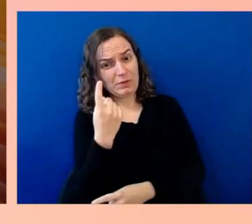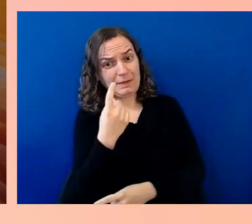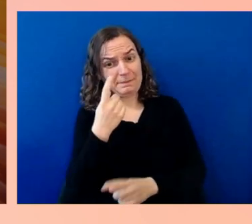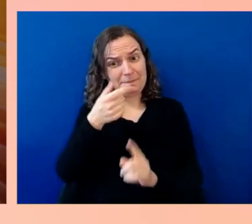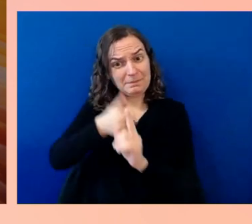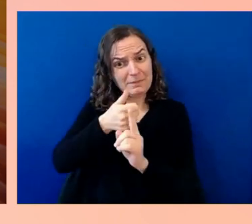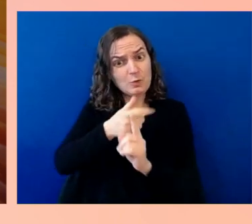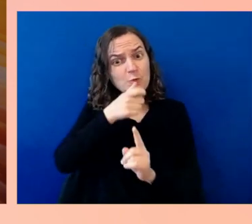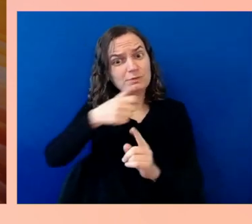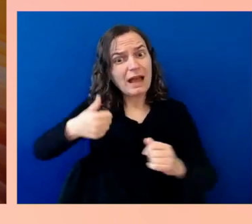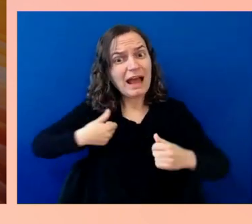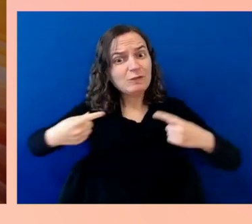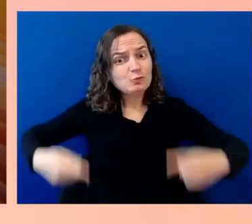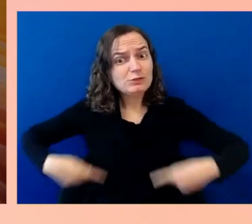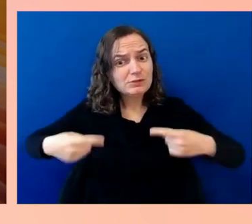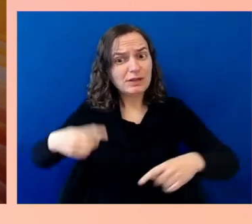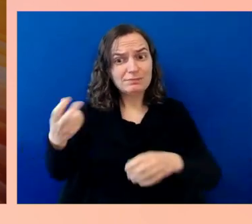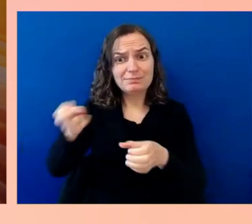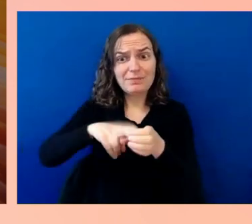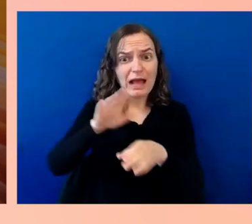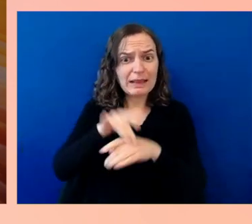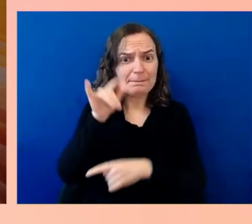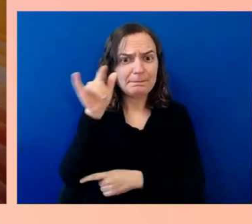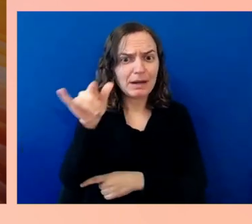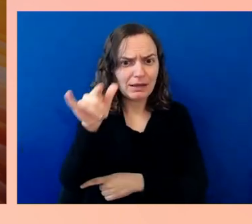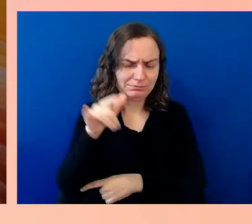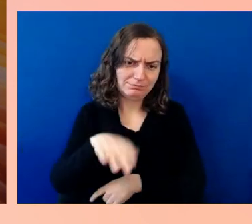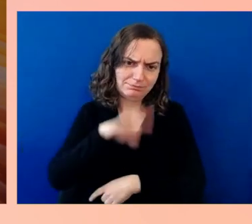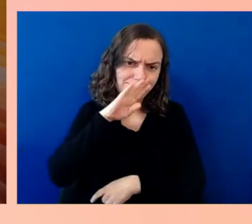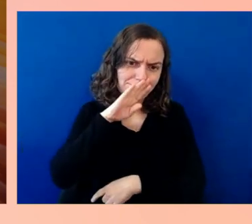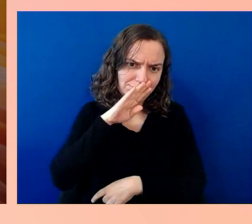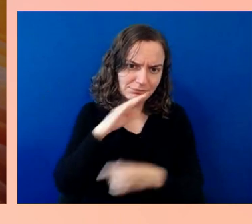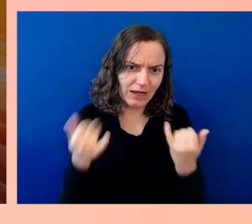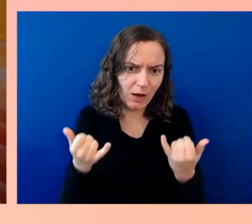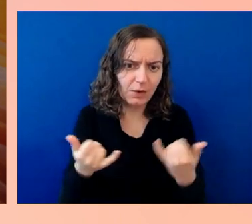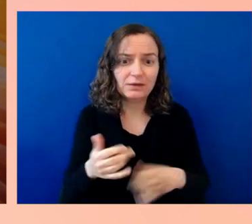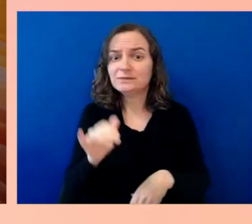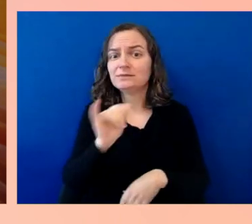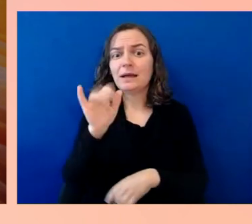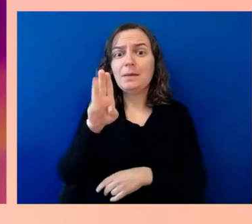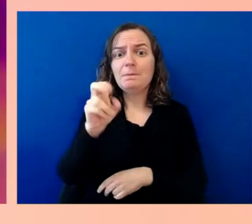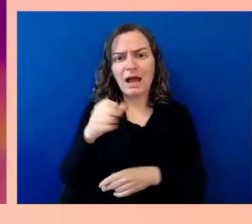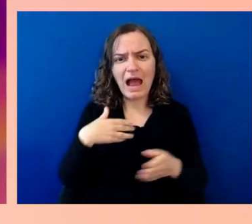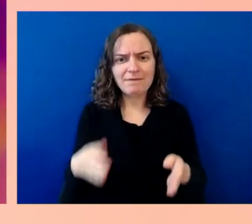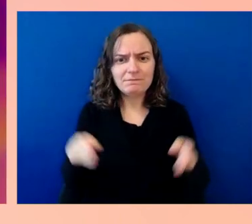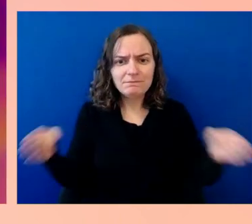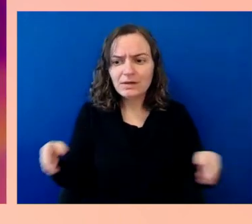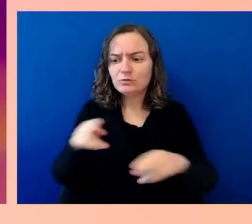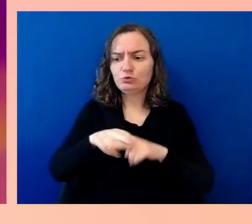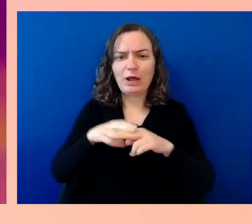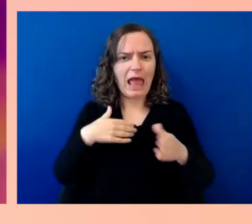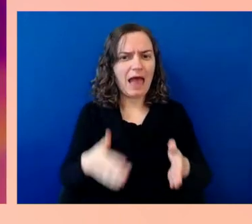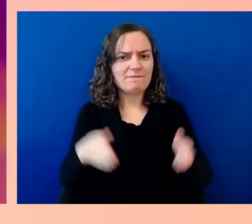people have to give up their wheelchair. Unfortunately, as you've also pointed out, not everybody gets it back in